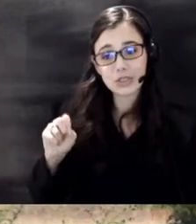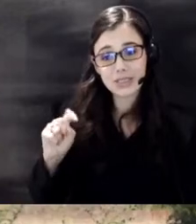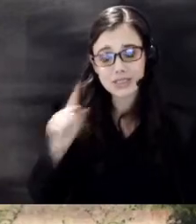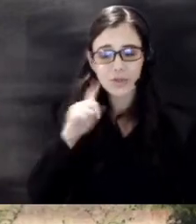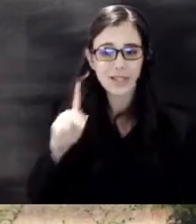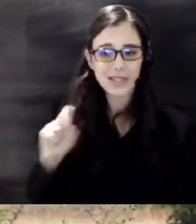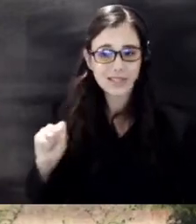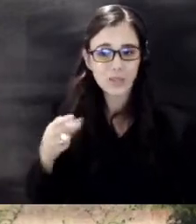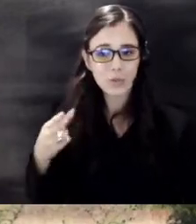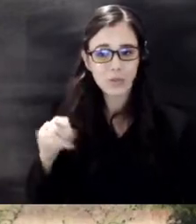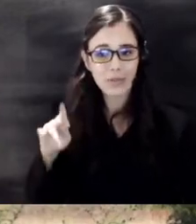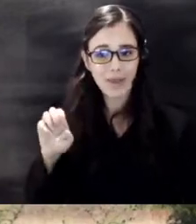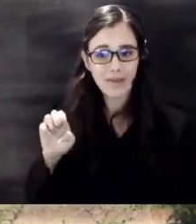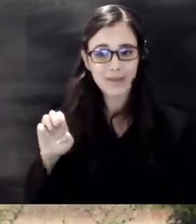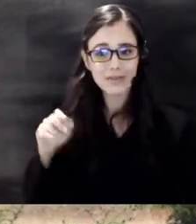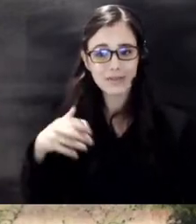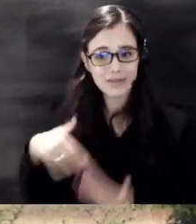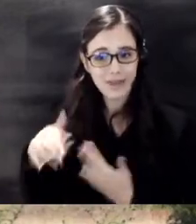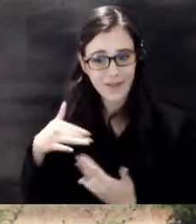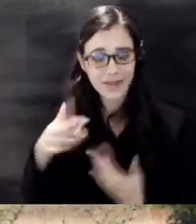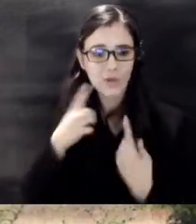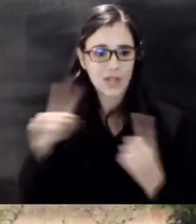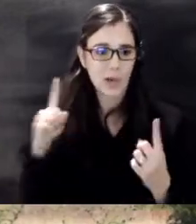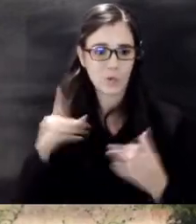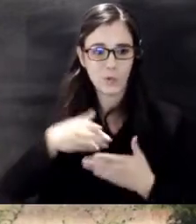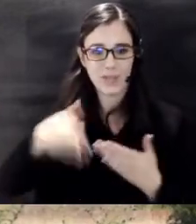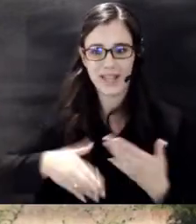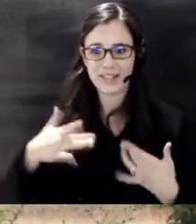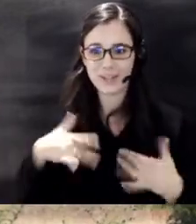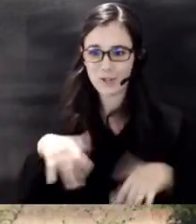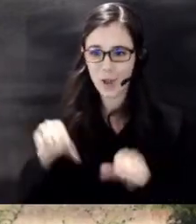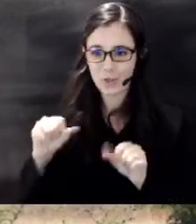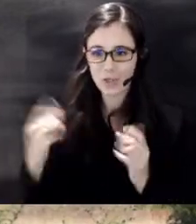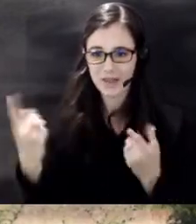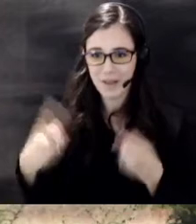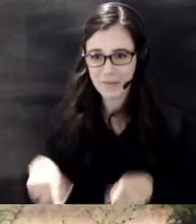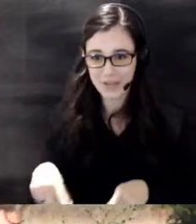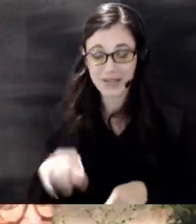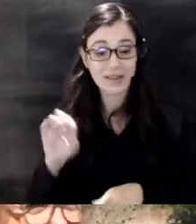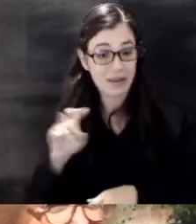adoption event coming up this weekend at the Humane Society and Emily I got to tell you you